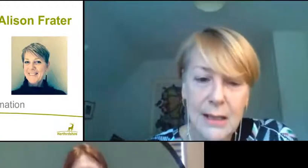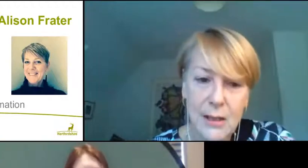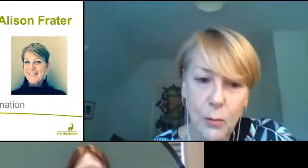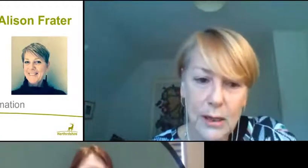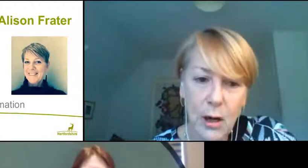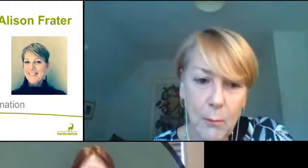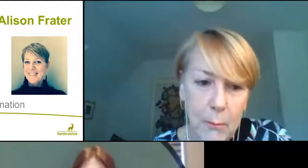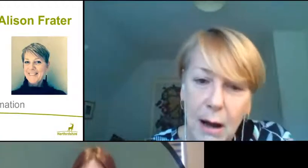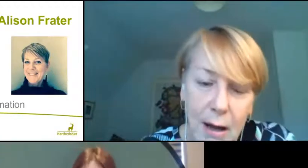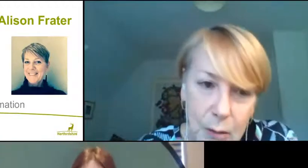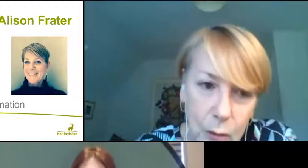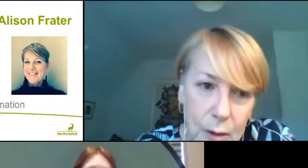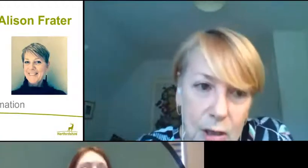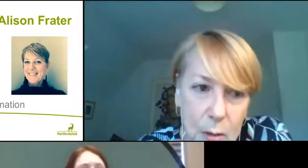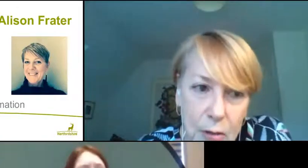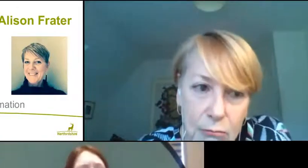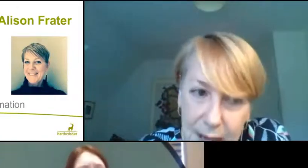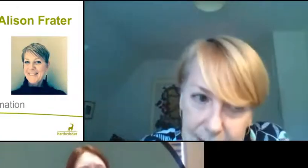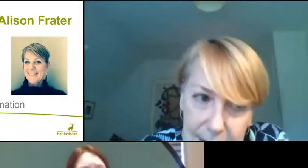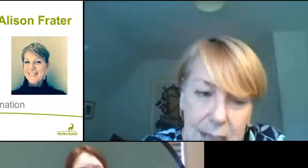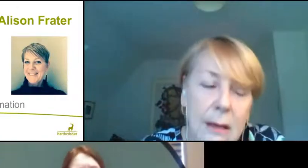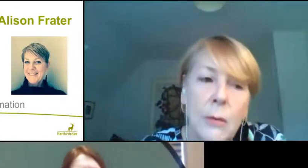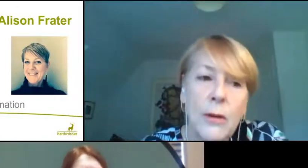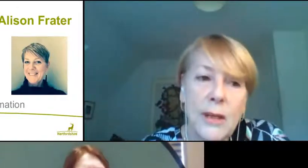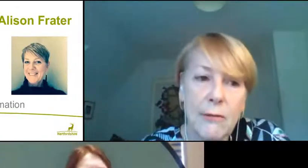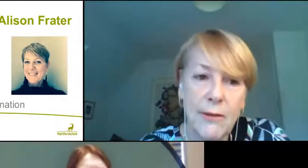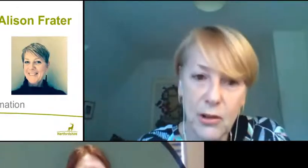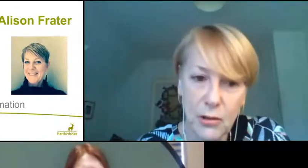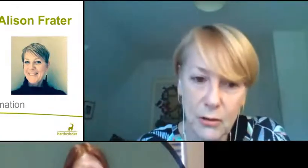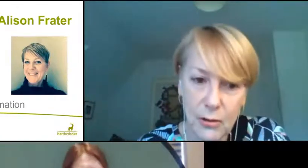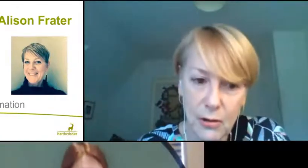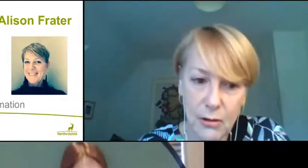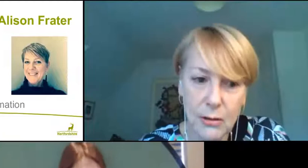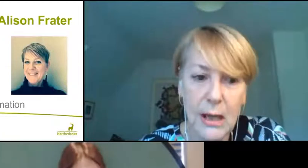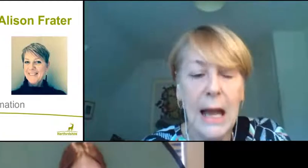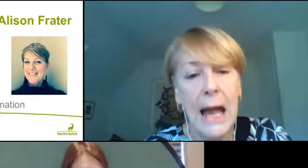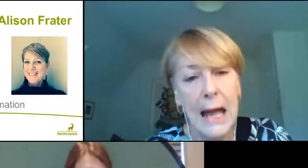is that we combine what we're doing already with the infection control,